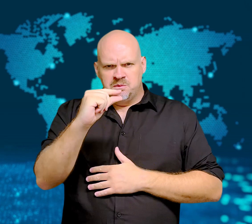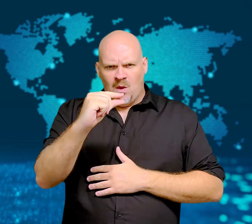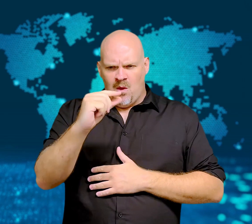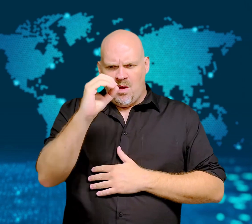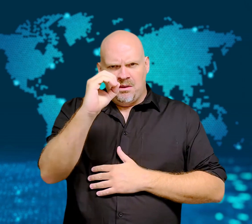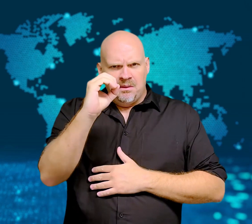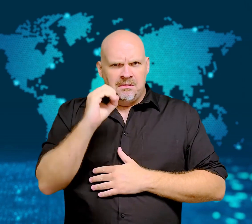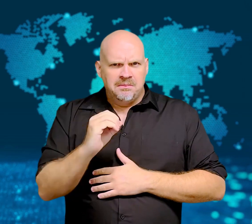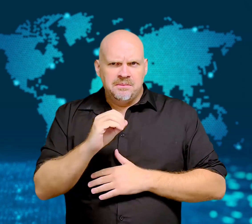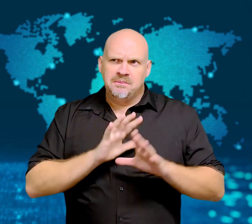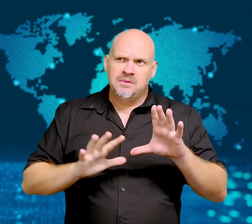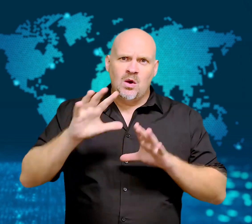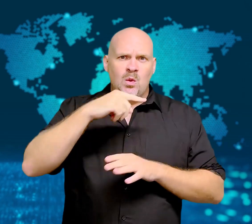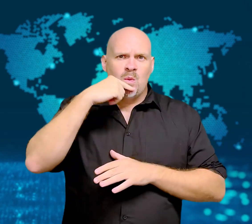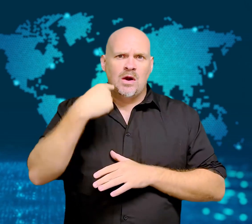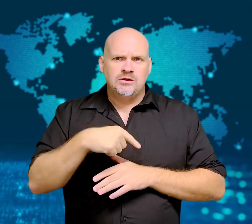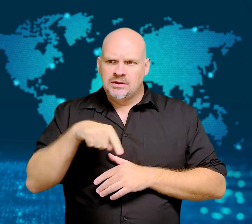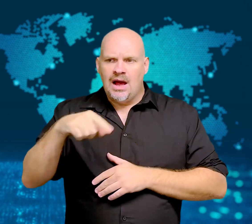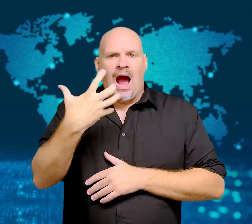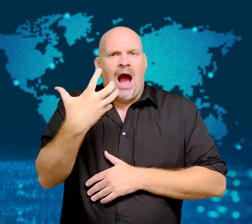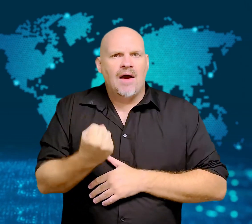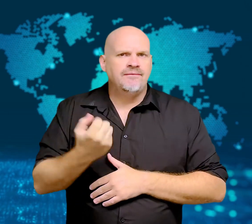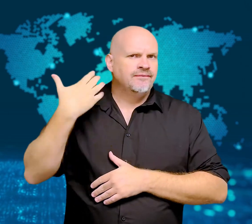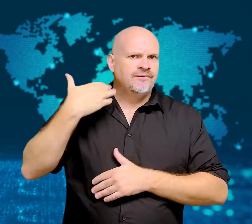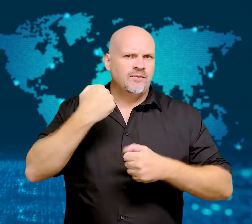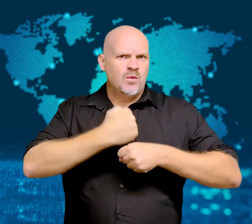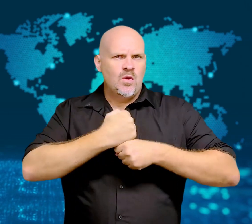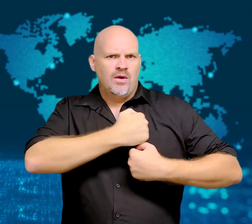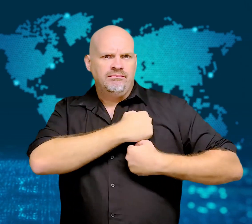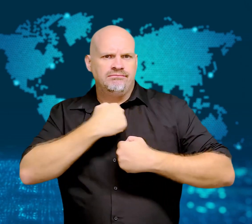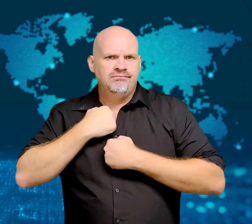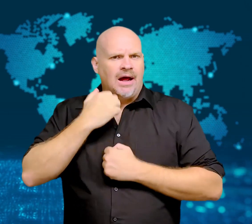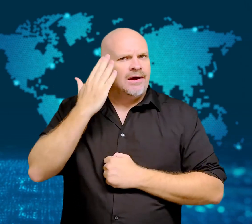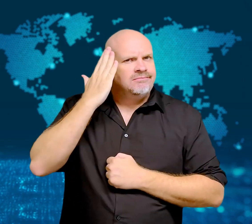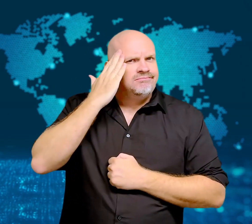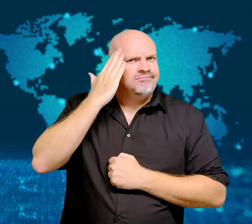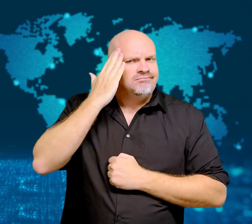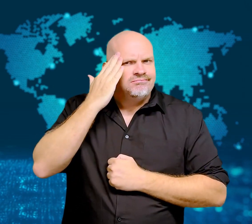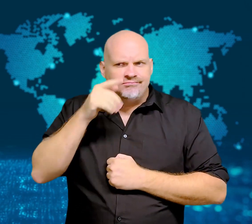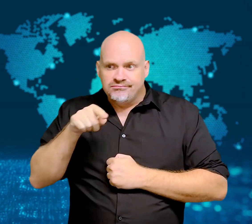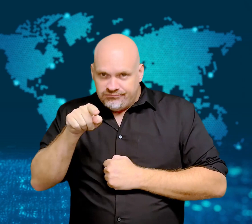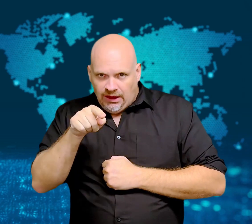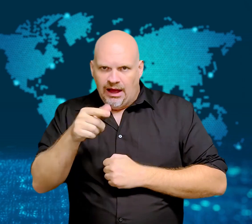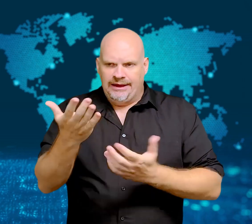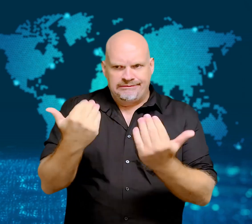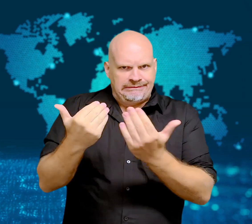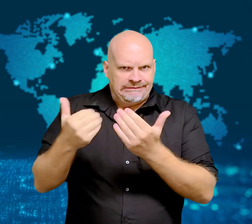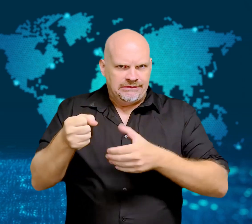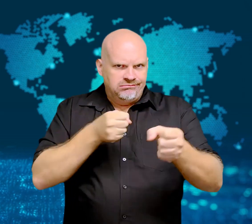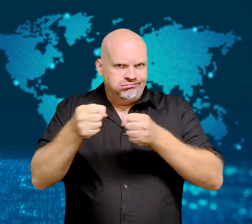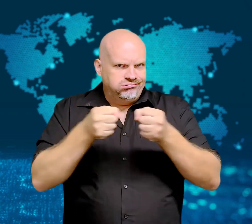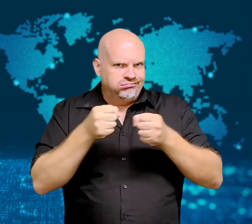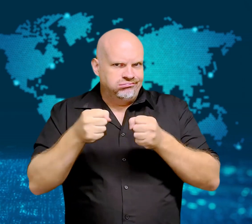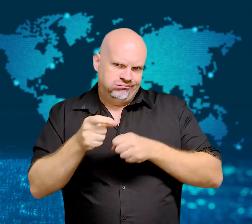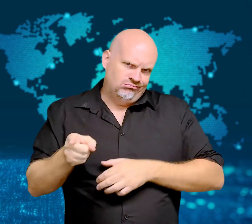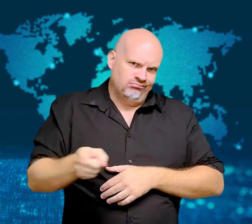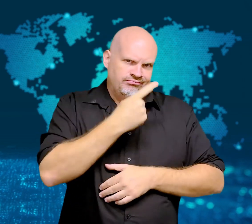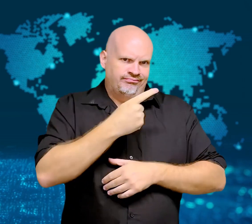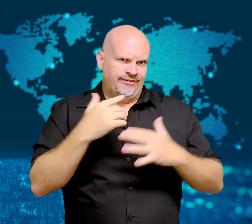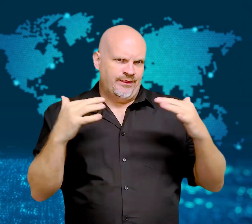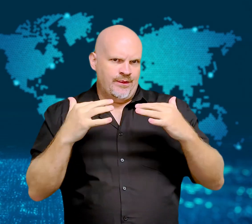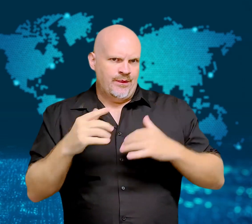with military background will be drafted.